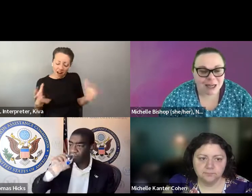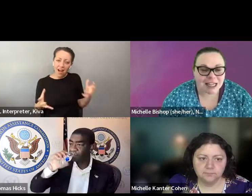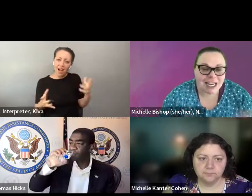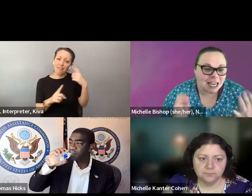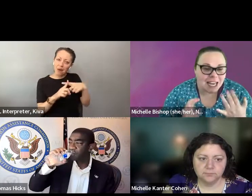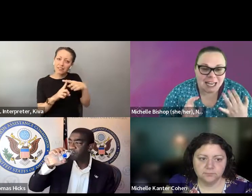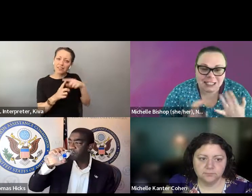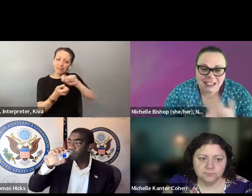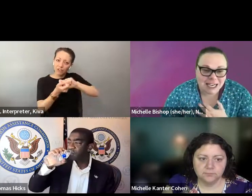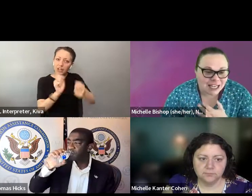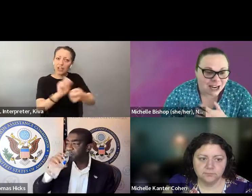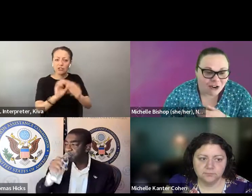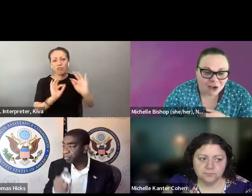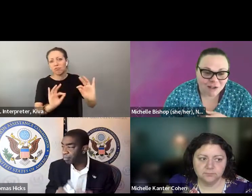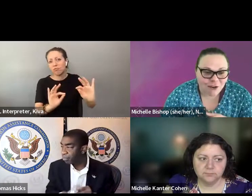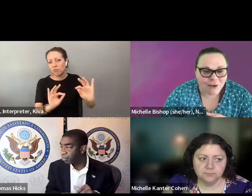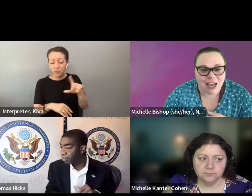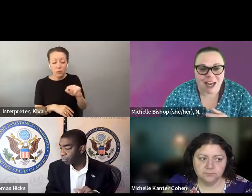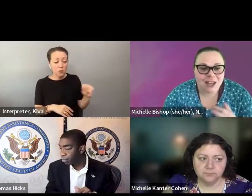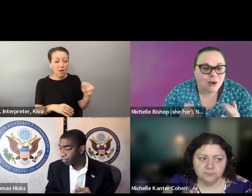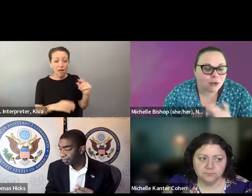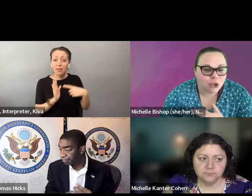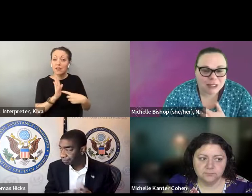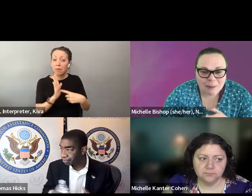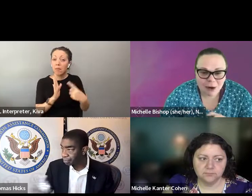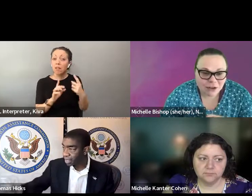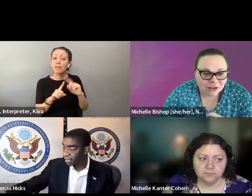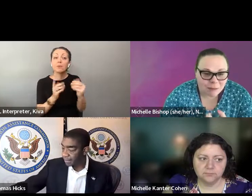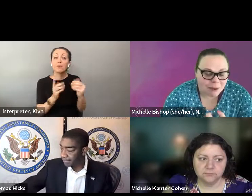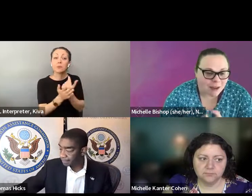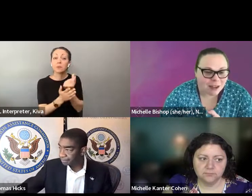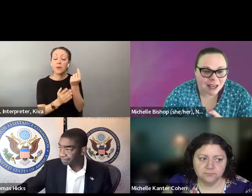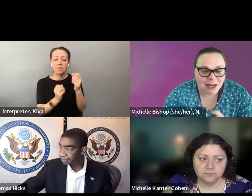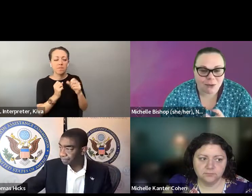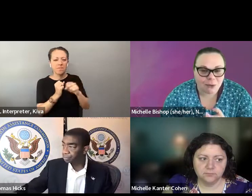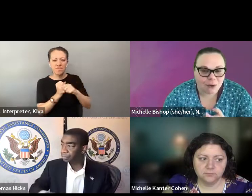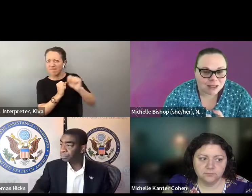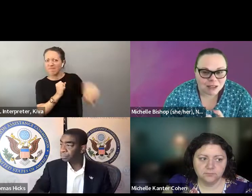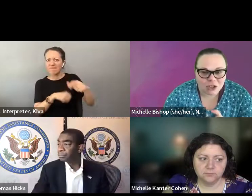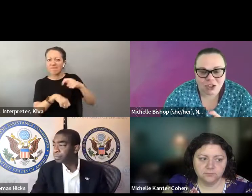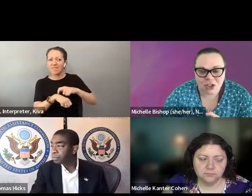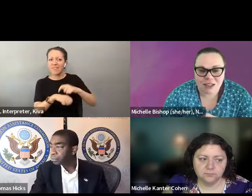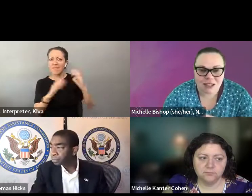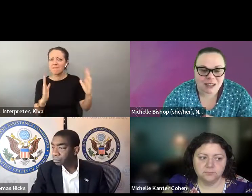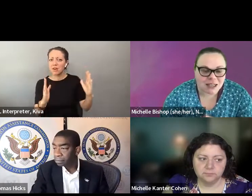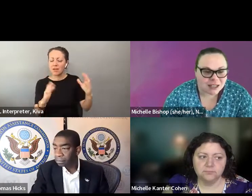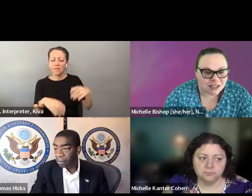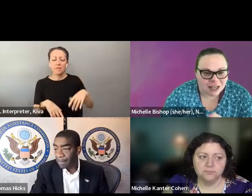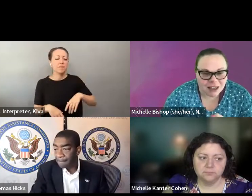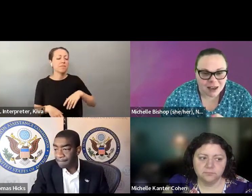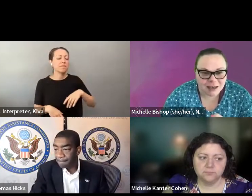guys. It wasn't to be for votes were disabilities, but I 'll take it, because we made a lot of good decisions in 2020, like extending early voting, reducing barriers